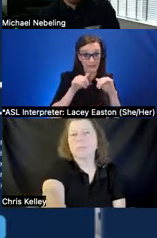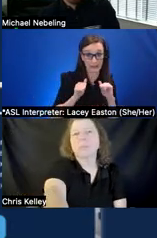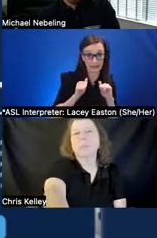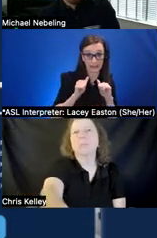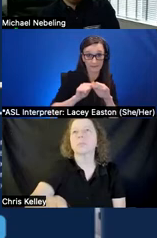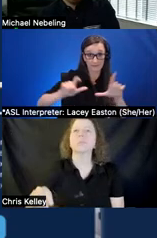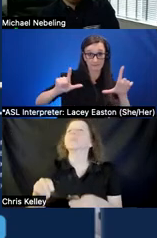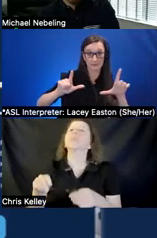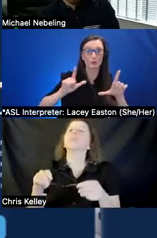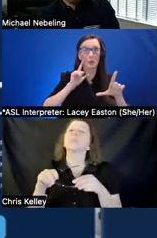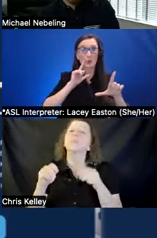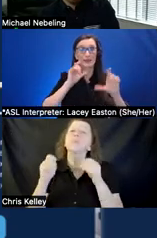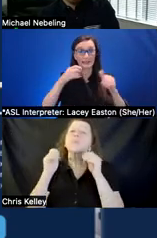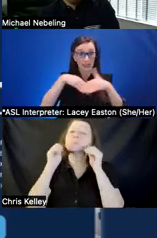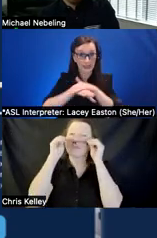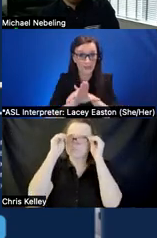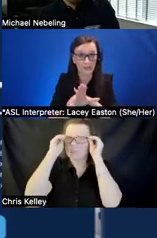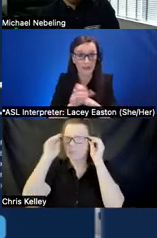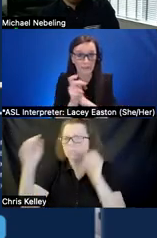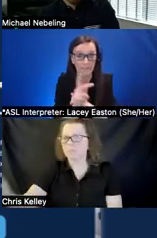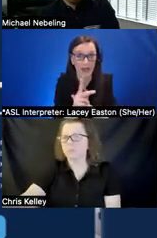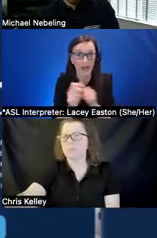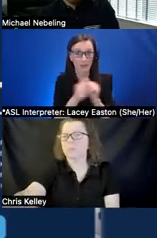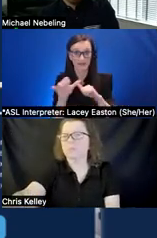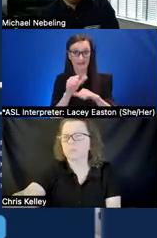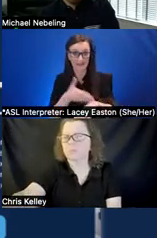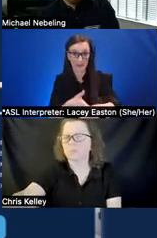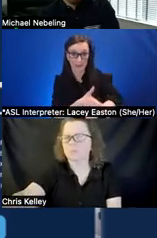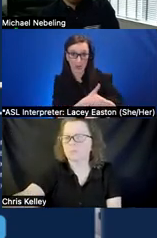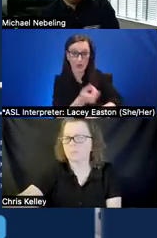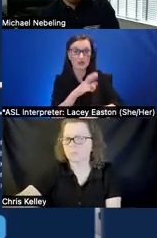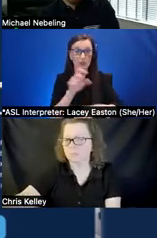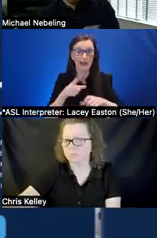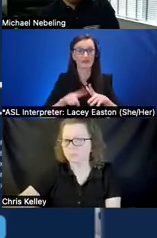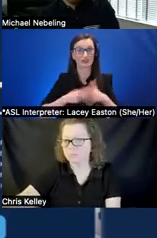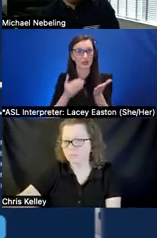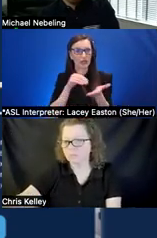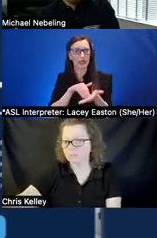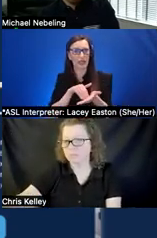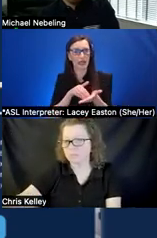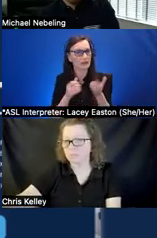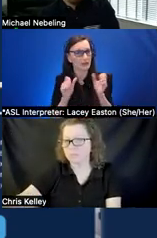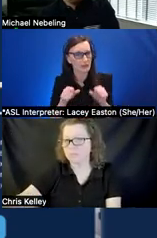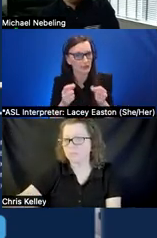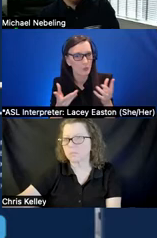back is it intuitive on how to get back to where they left off those types of considerations the